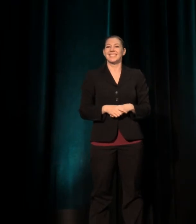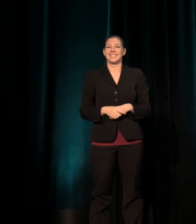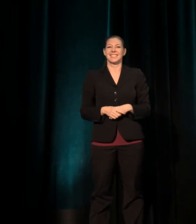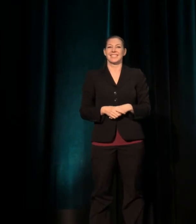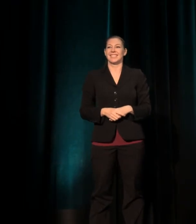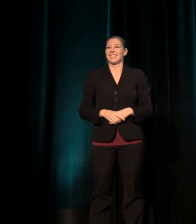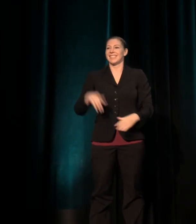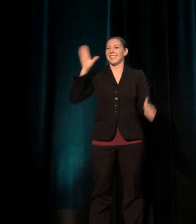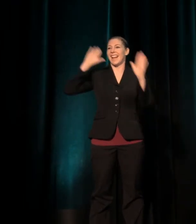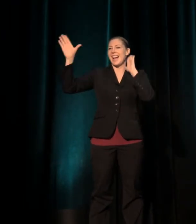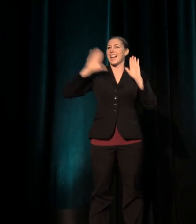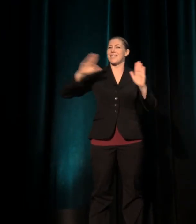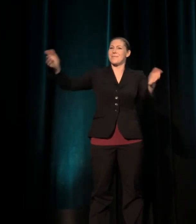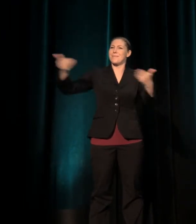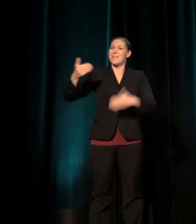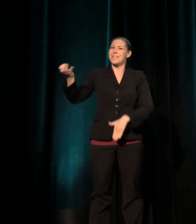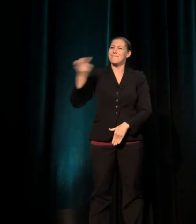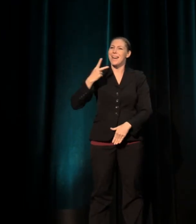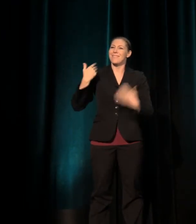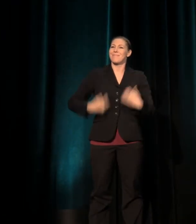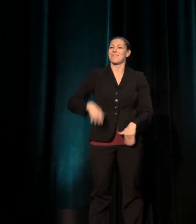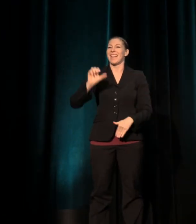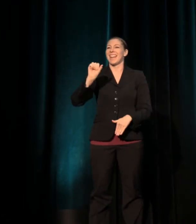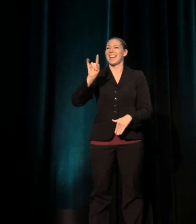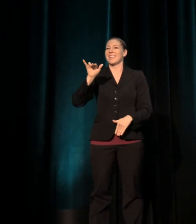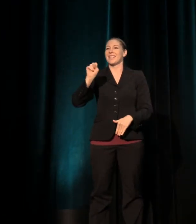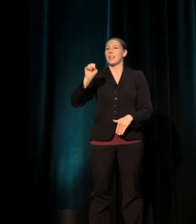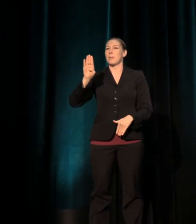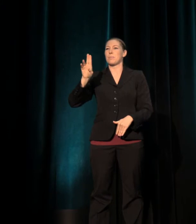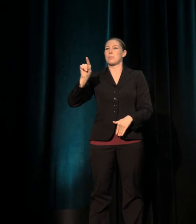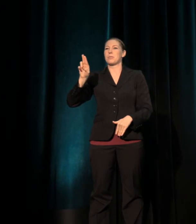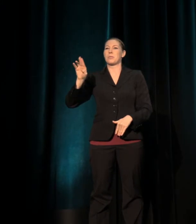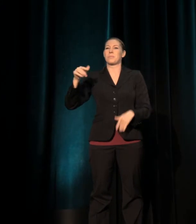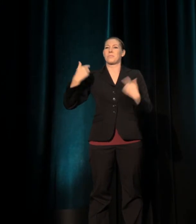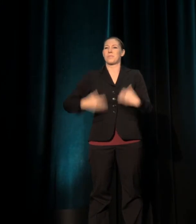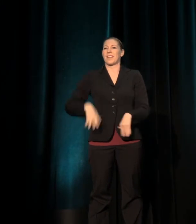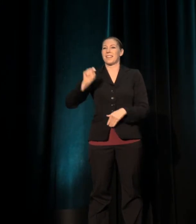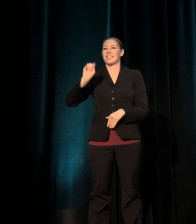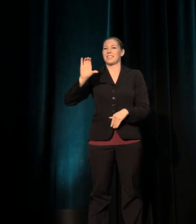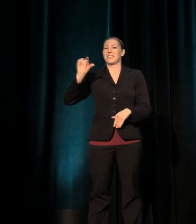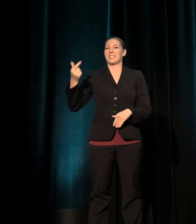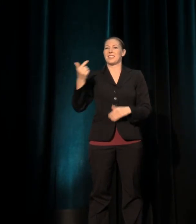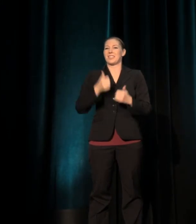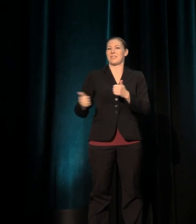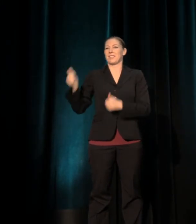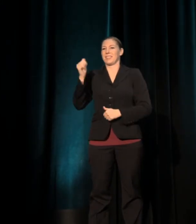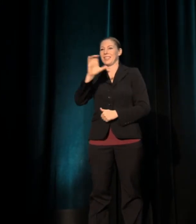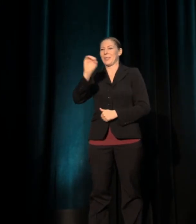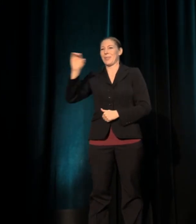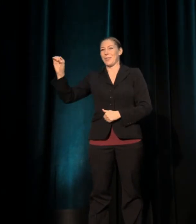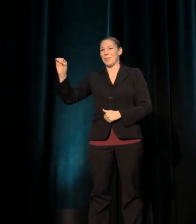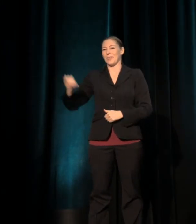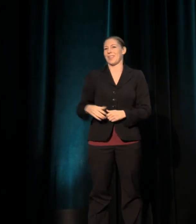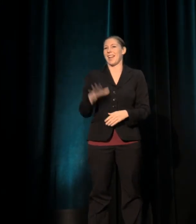Hi, welcome back. I'm Adrian Budhu, TCG's new deputy director and chief operating officer, I'm the--